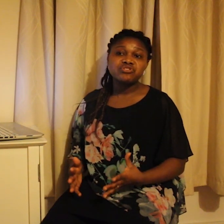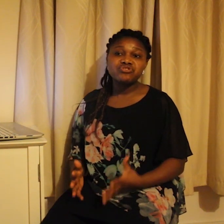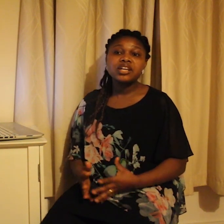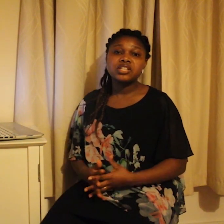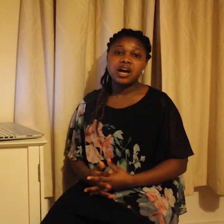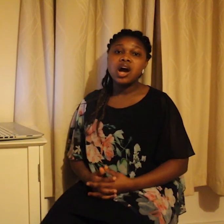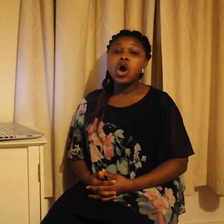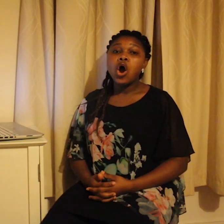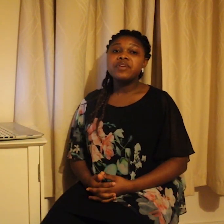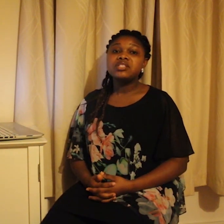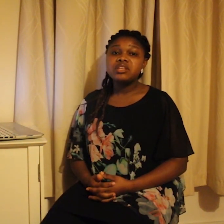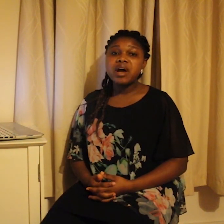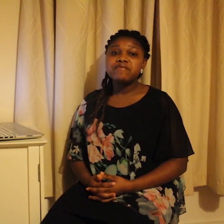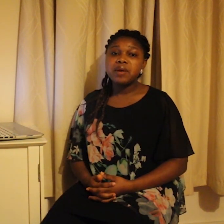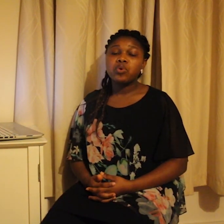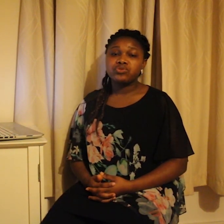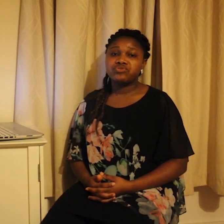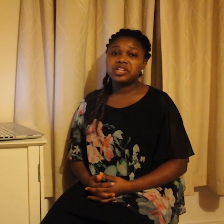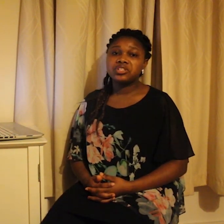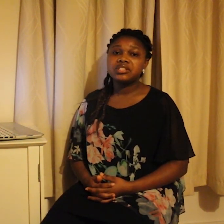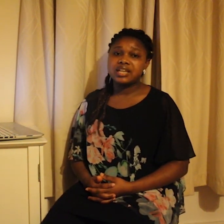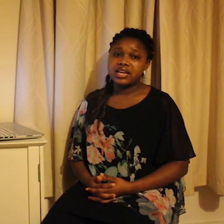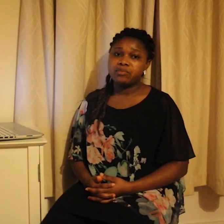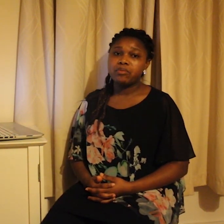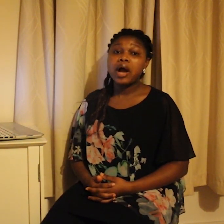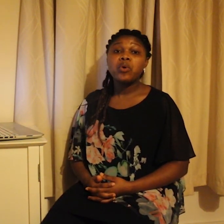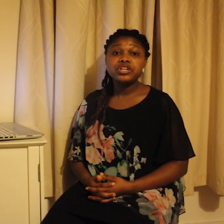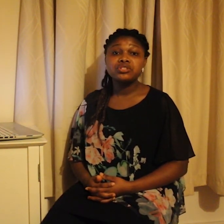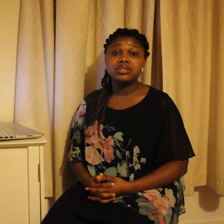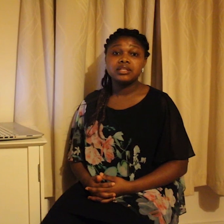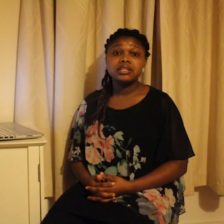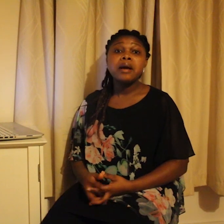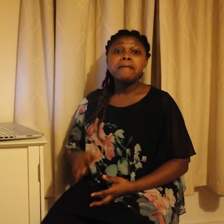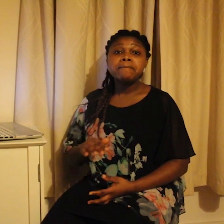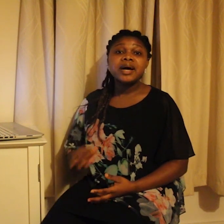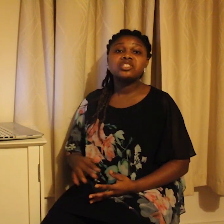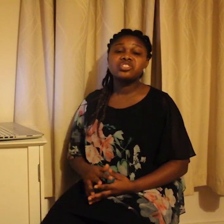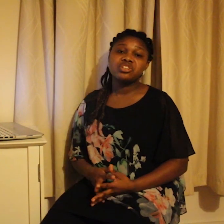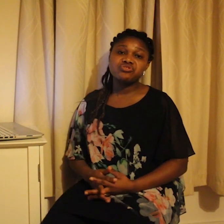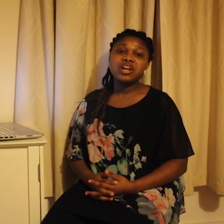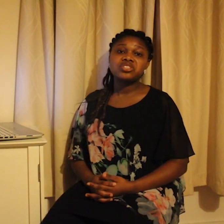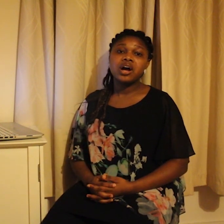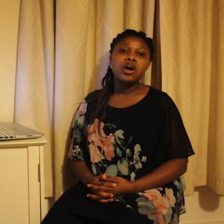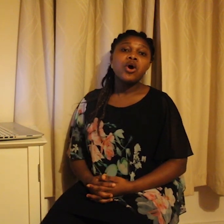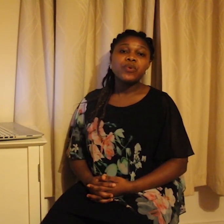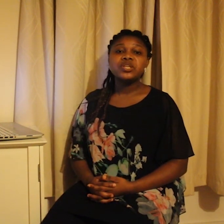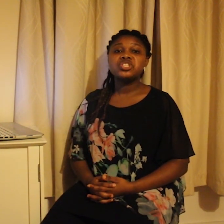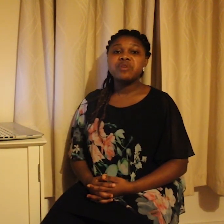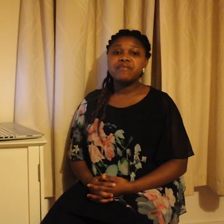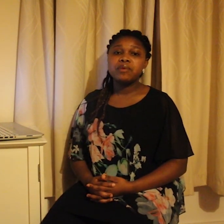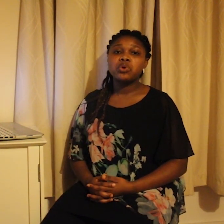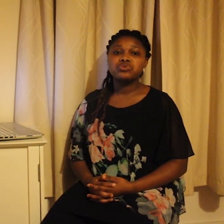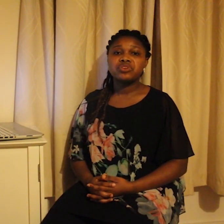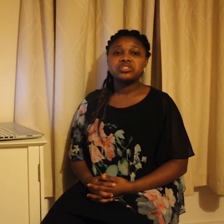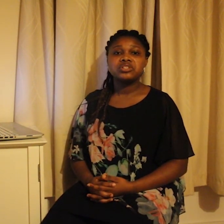the structure of the serial verb construction in Adamorobe Signed Language according to Nyst, matches the structure of the serial verb